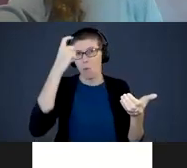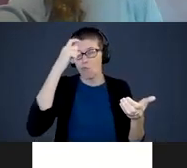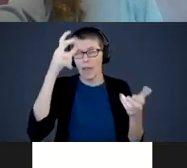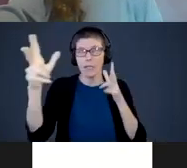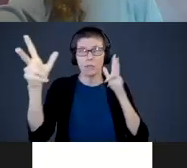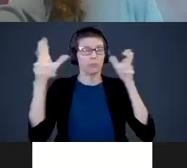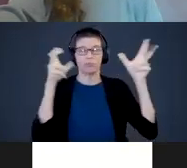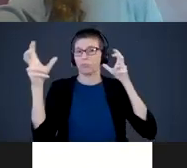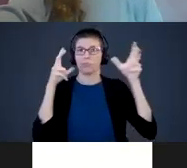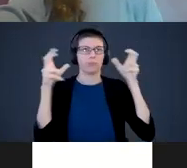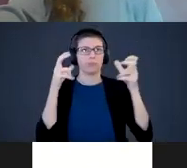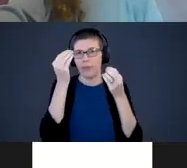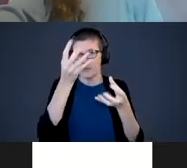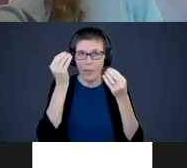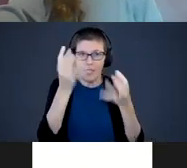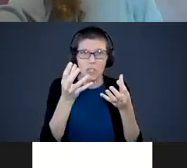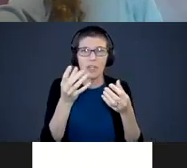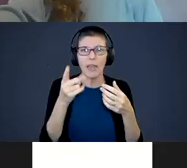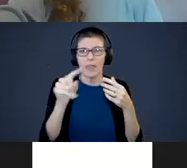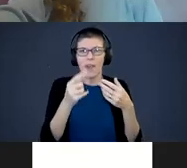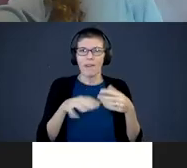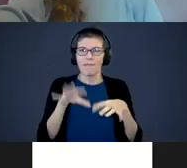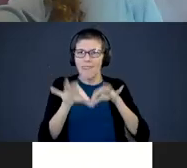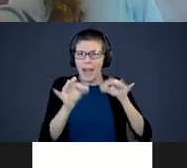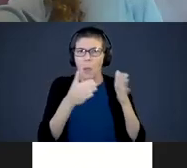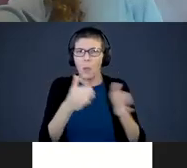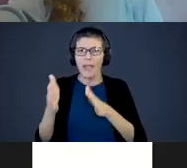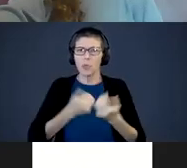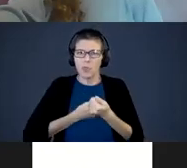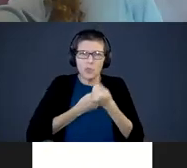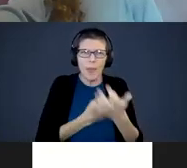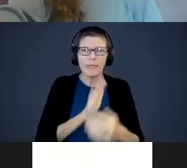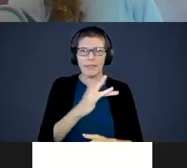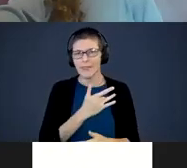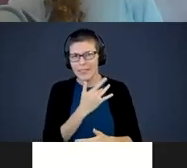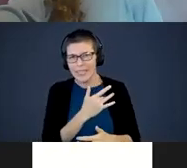and they are finding ways to express what they are feeling and experiencing to us.